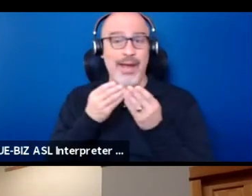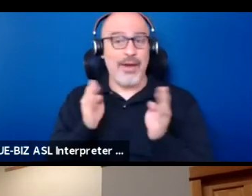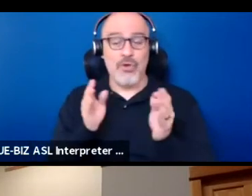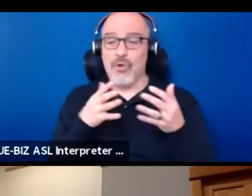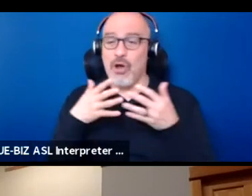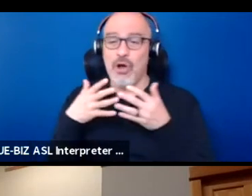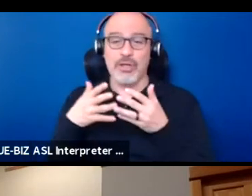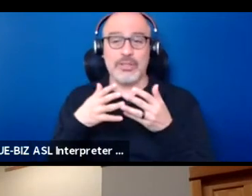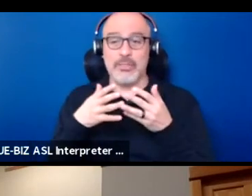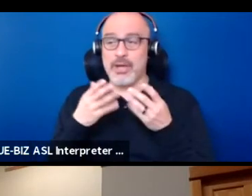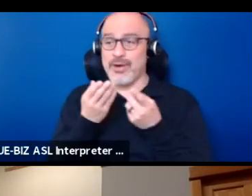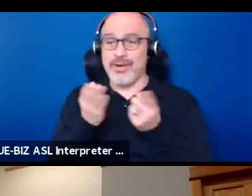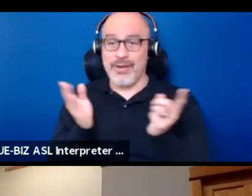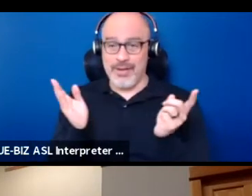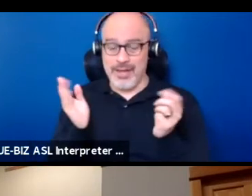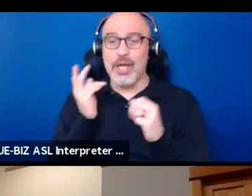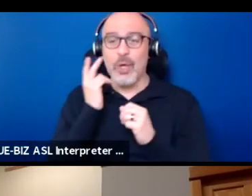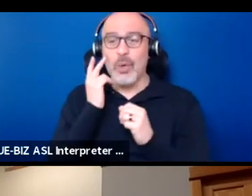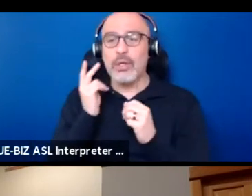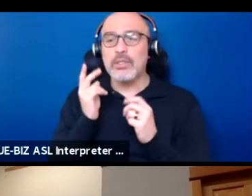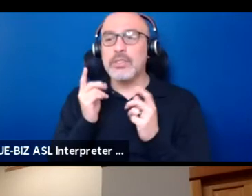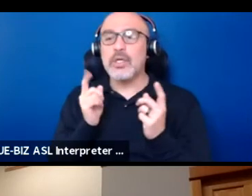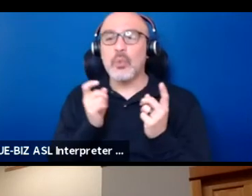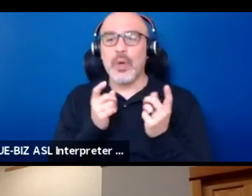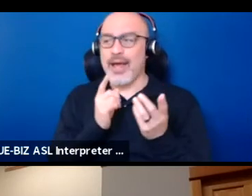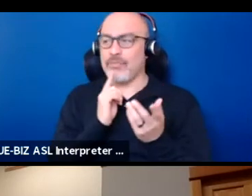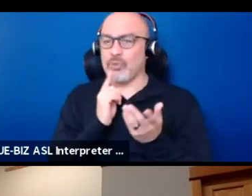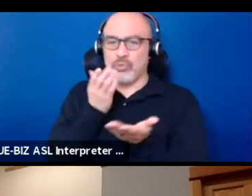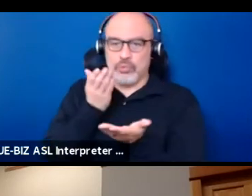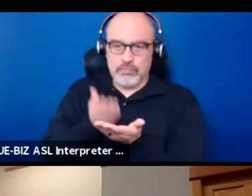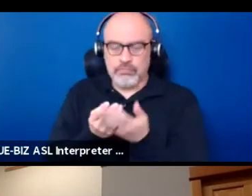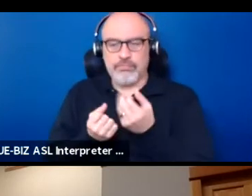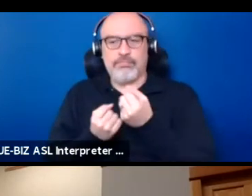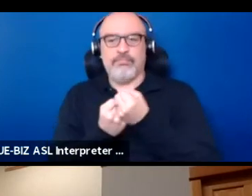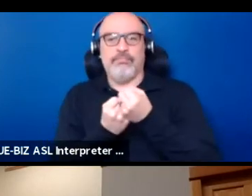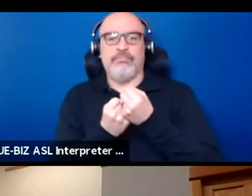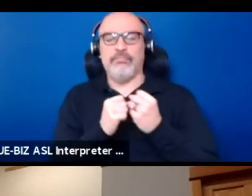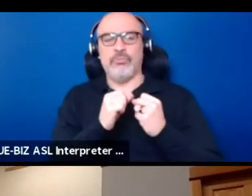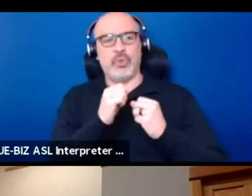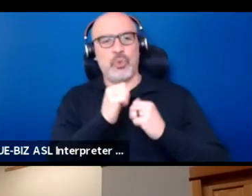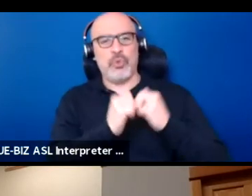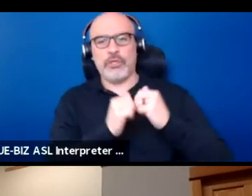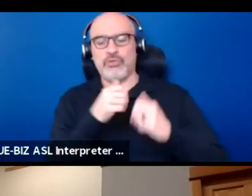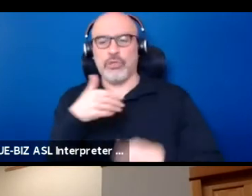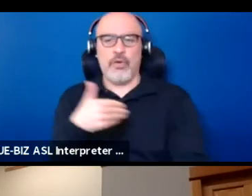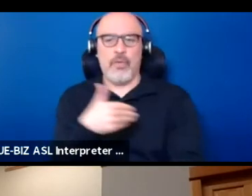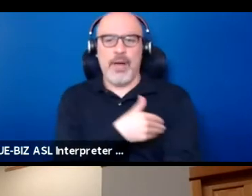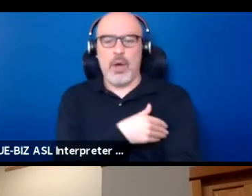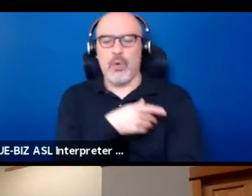we have to legitimize ourselves to a power structure that sees themselves